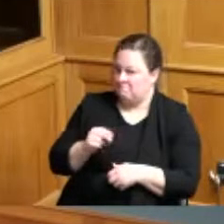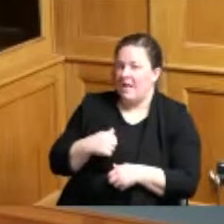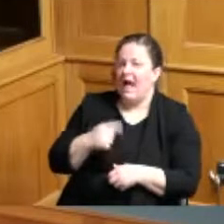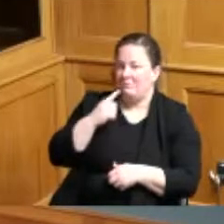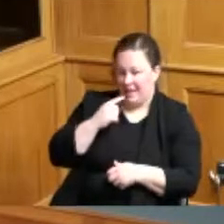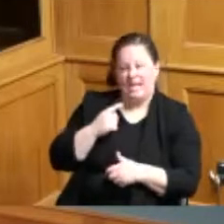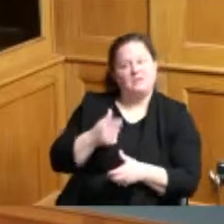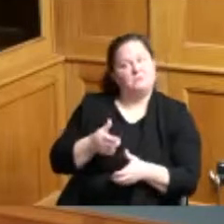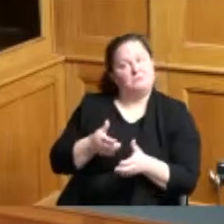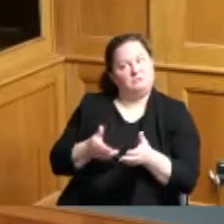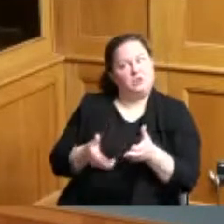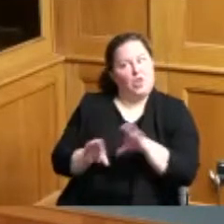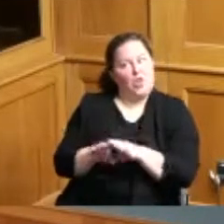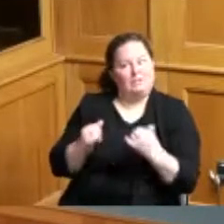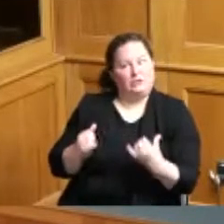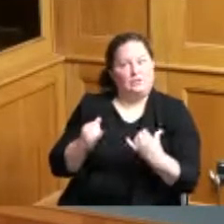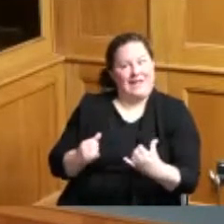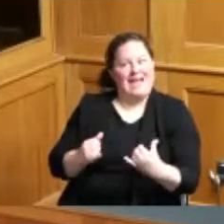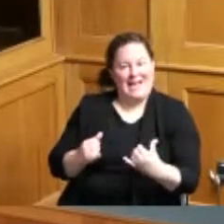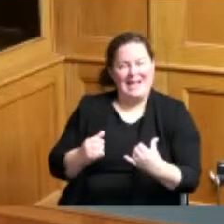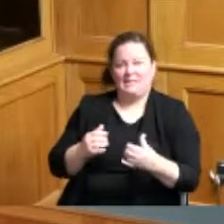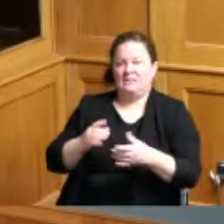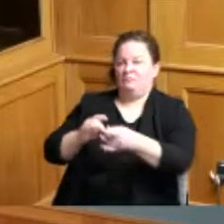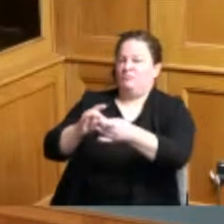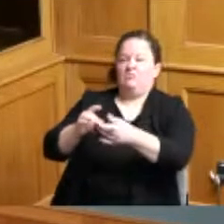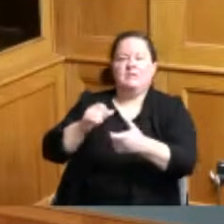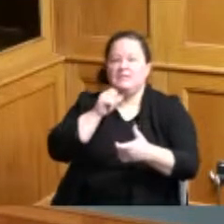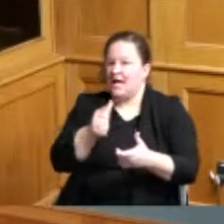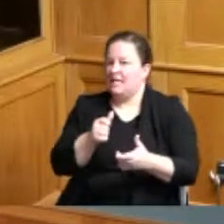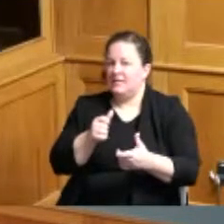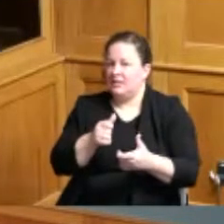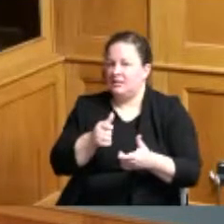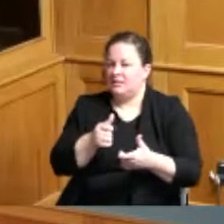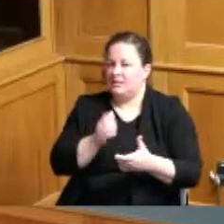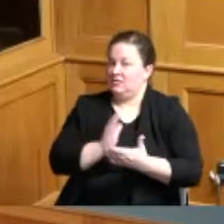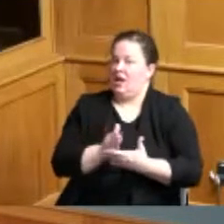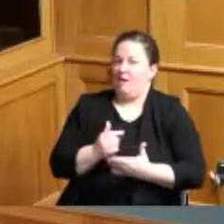does not prevent us from continuing to work this particular program alternative we'll come back